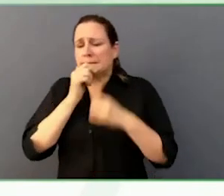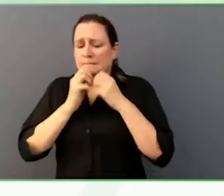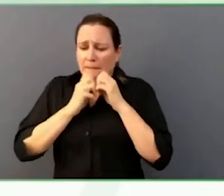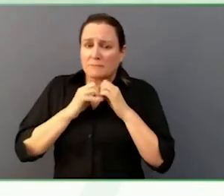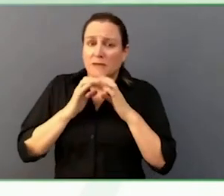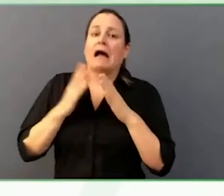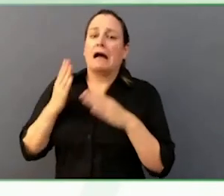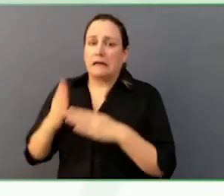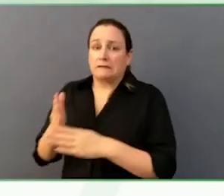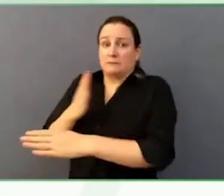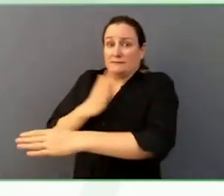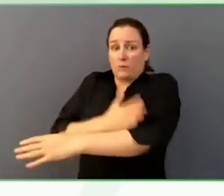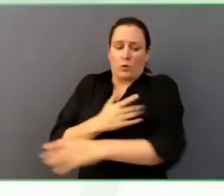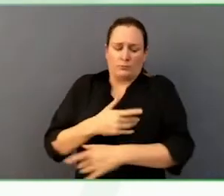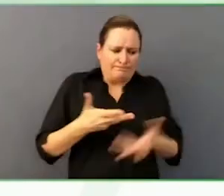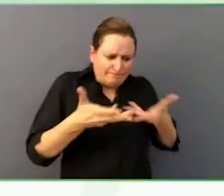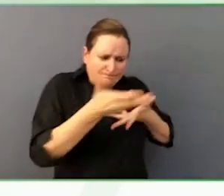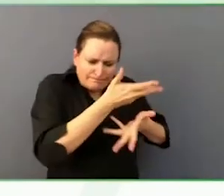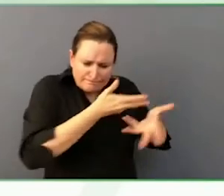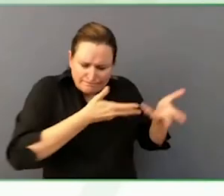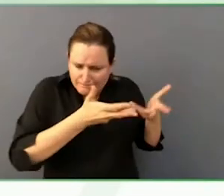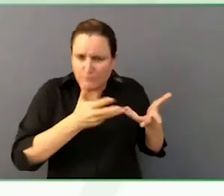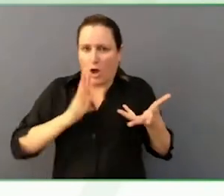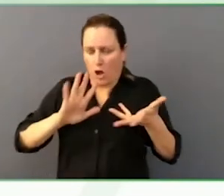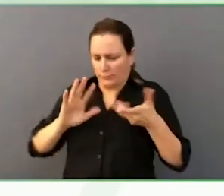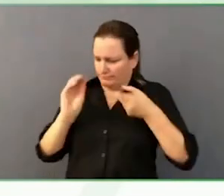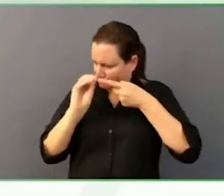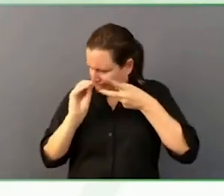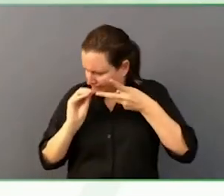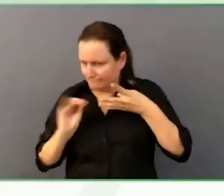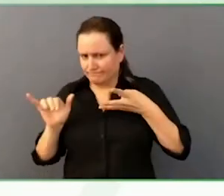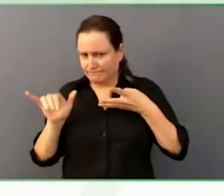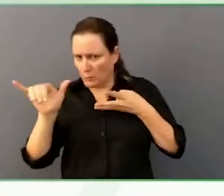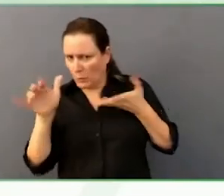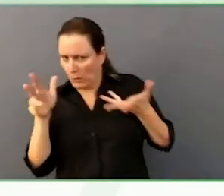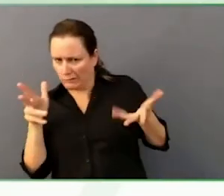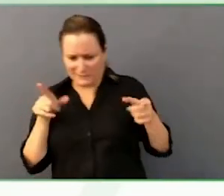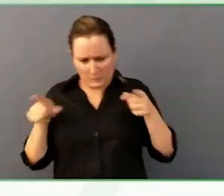this happen, and it happened very successfully. That is incredible.